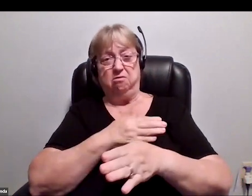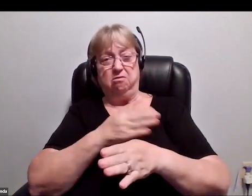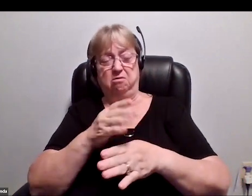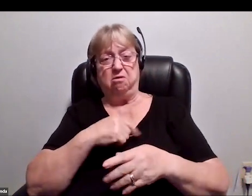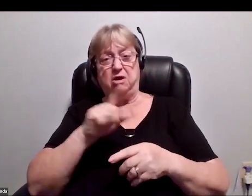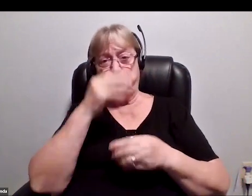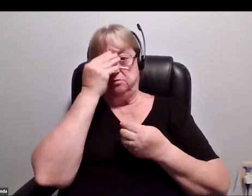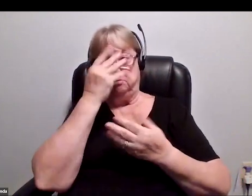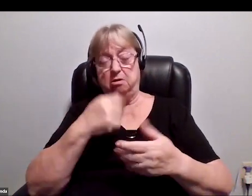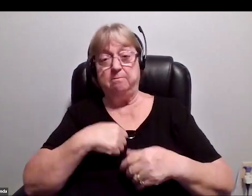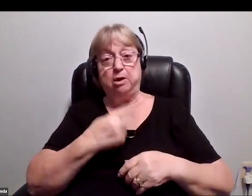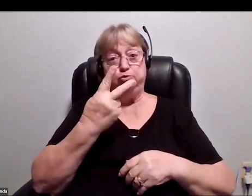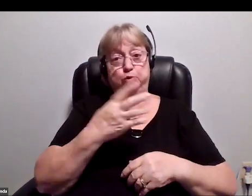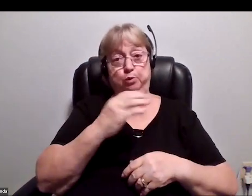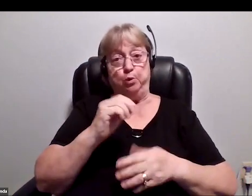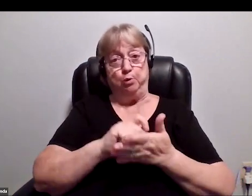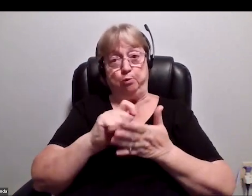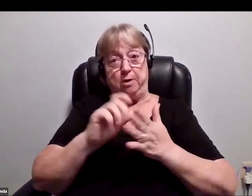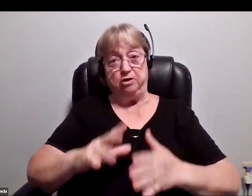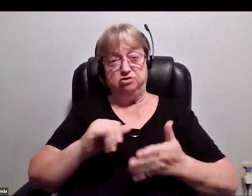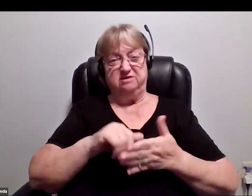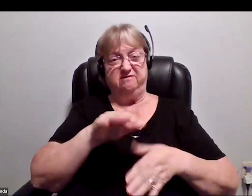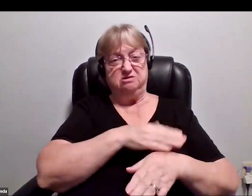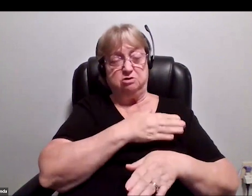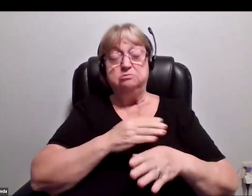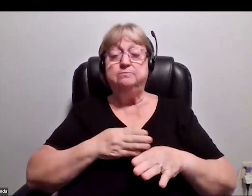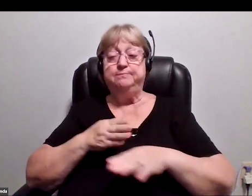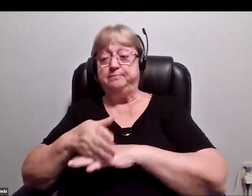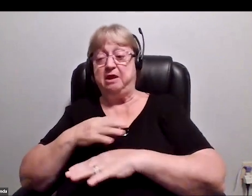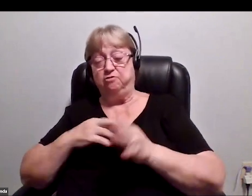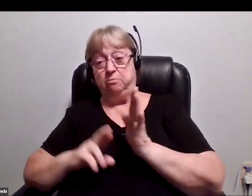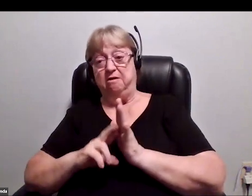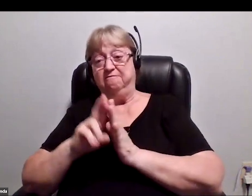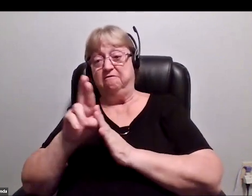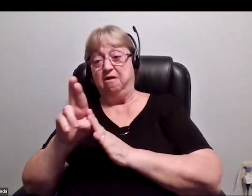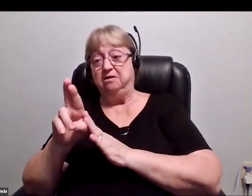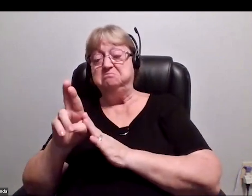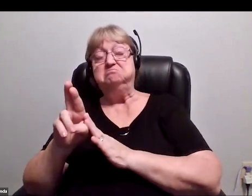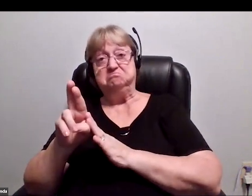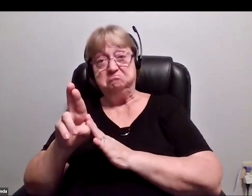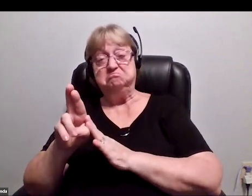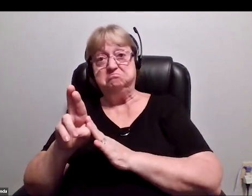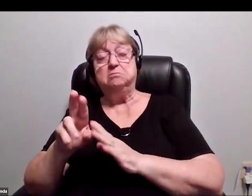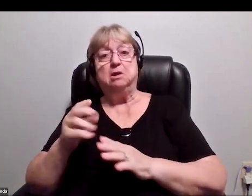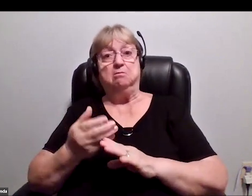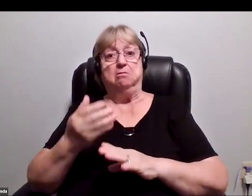that my two co-writers of this song, so just after my flight, I had previously balked a songwriting retreat